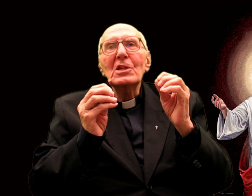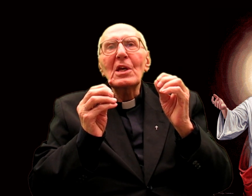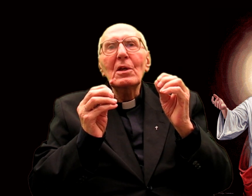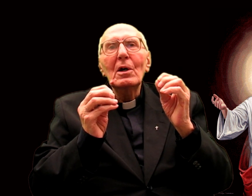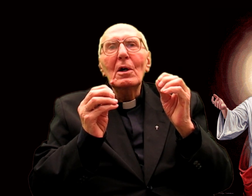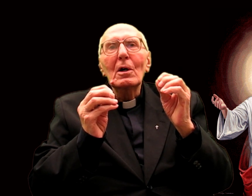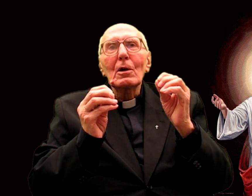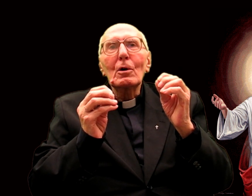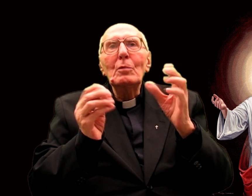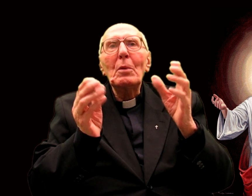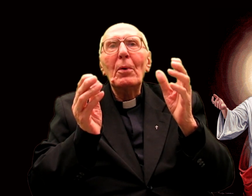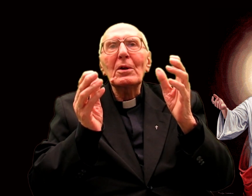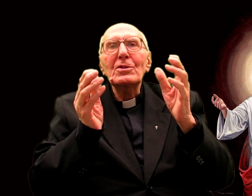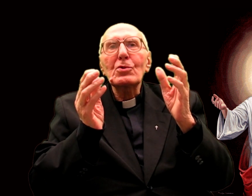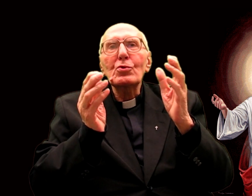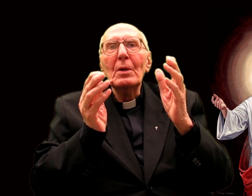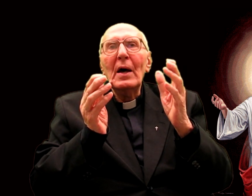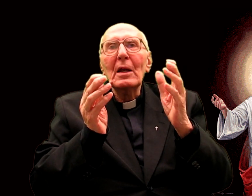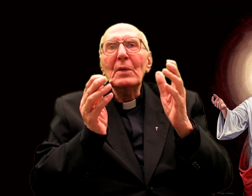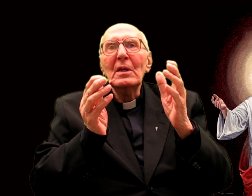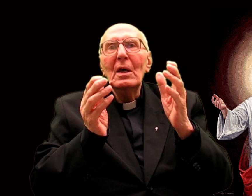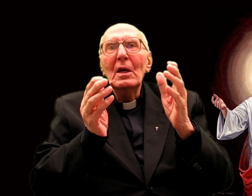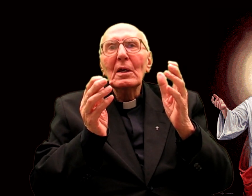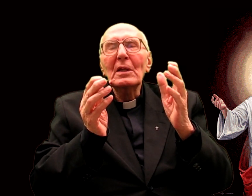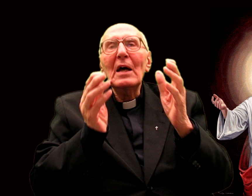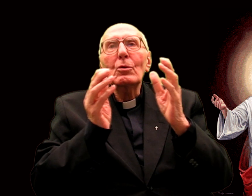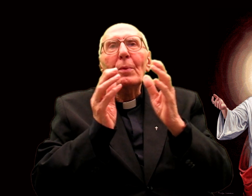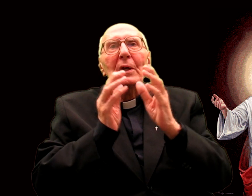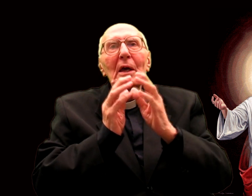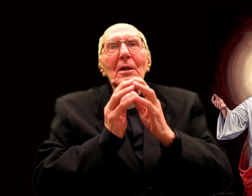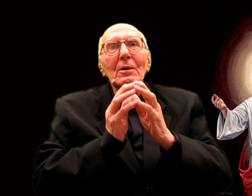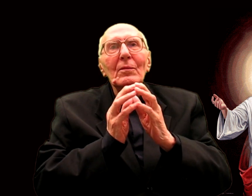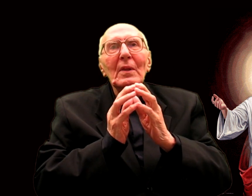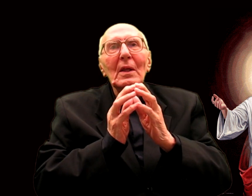They say: How can I love Jesus so much that I have sinned?